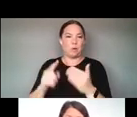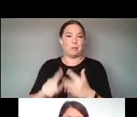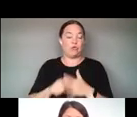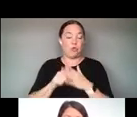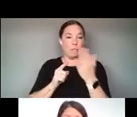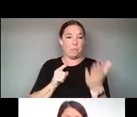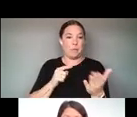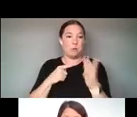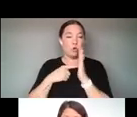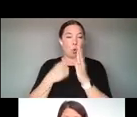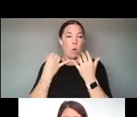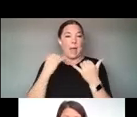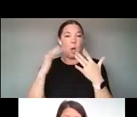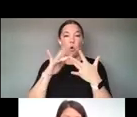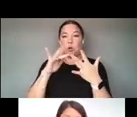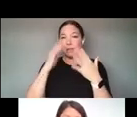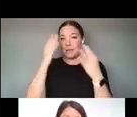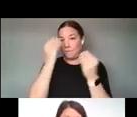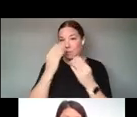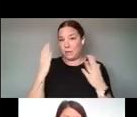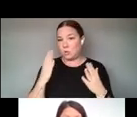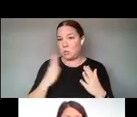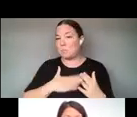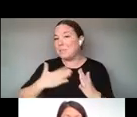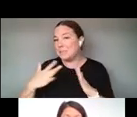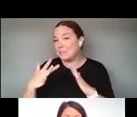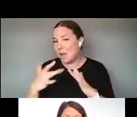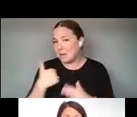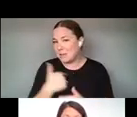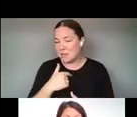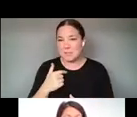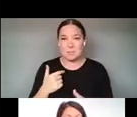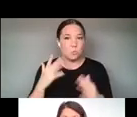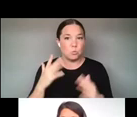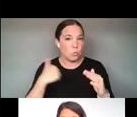REALLY HOPE THAT YOU REACH OUT TO US. AND WE'RE REALLY HOPING THAT WE GET A RANGE OF FIRST-TIME